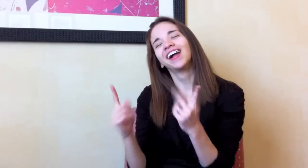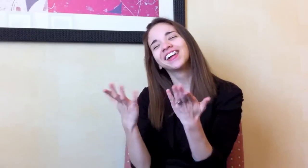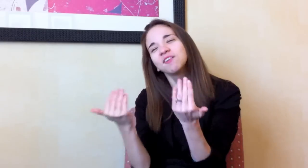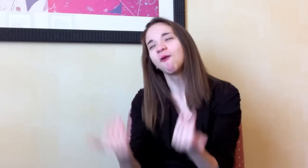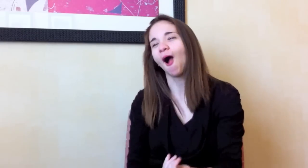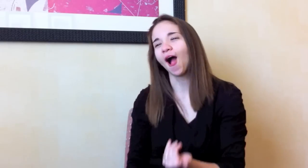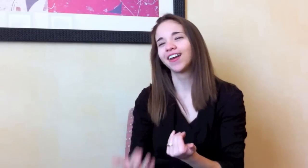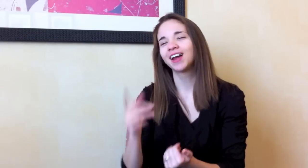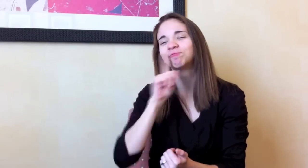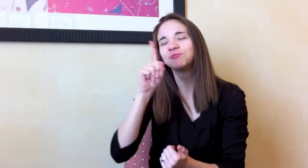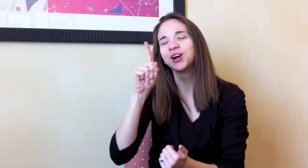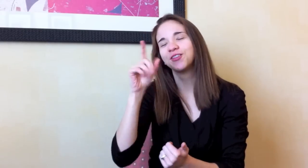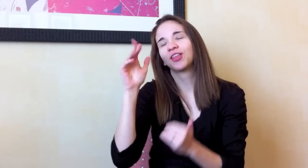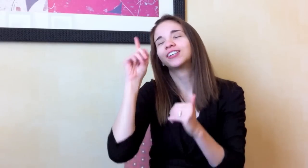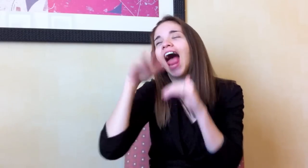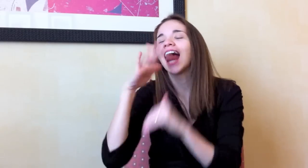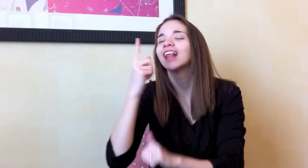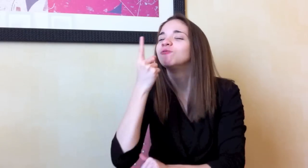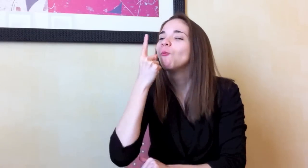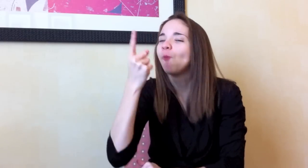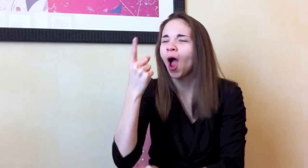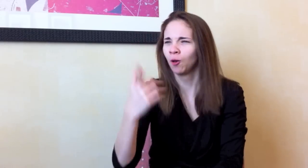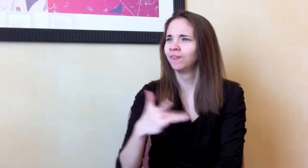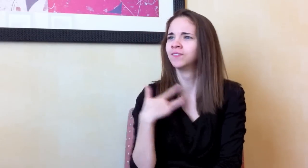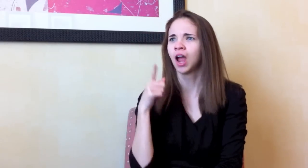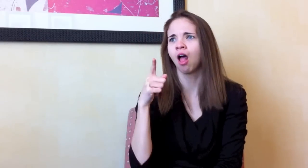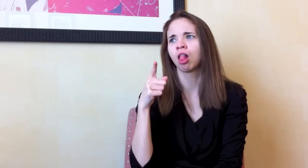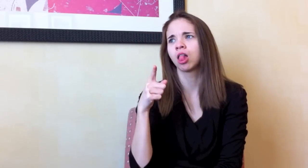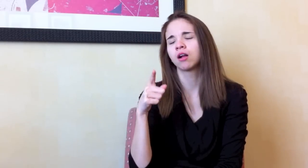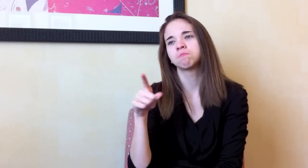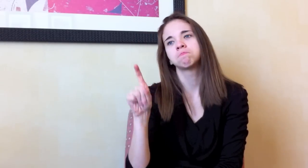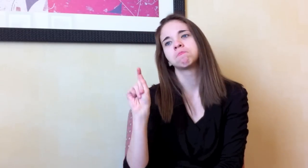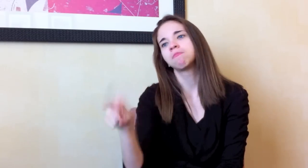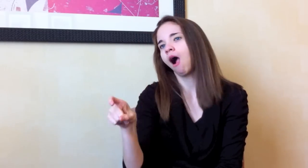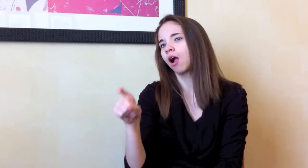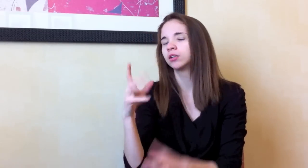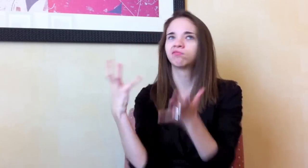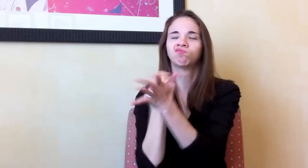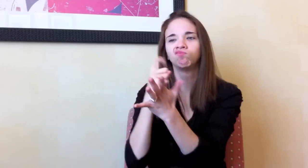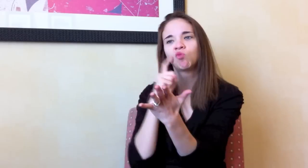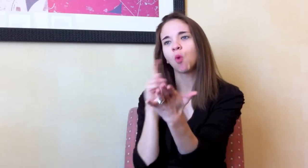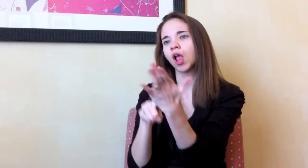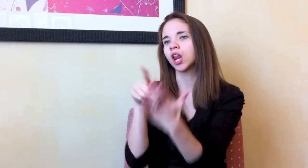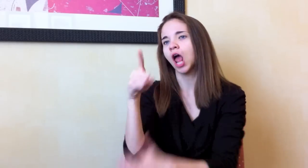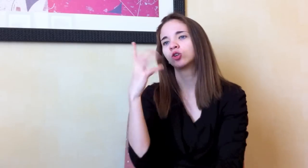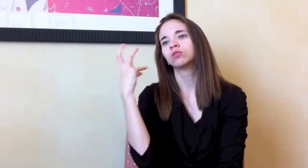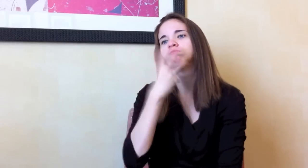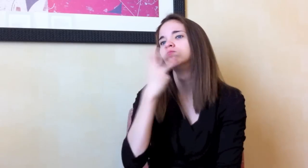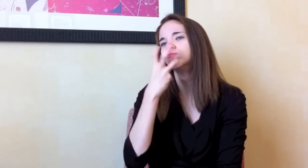But come on, I am sure there is one you strongly feel that deserves more recognition.